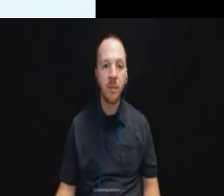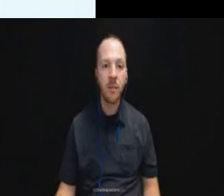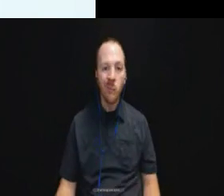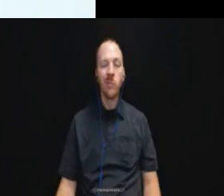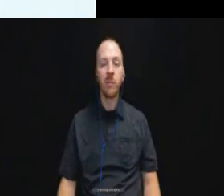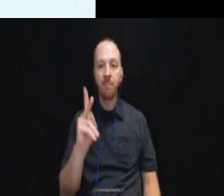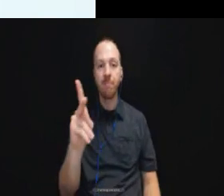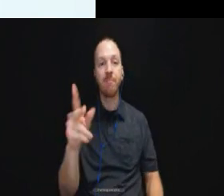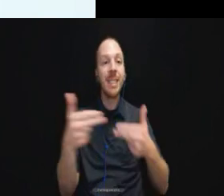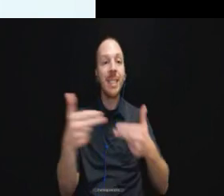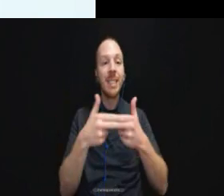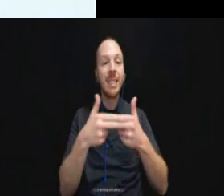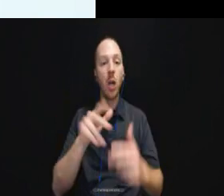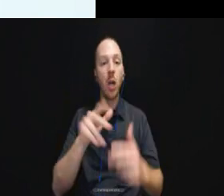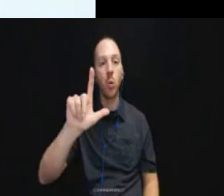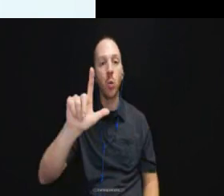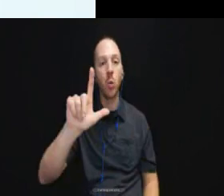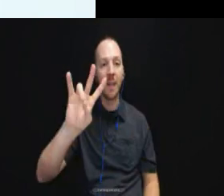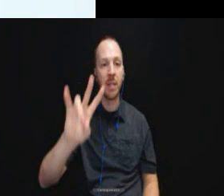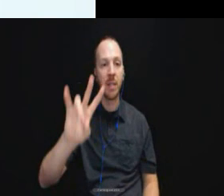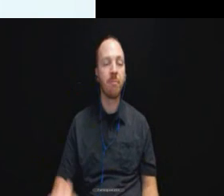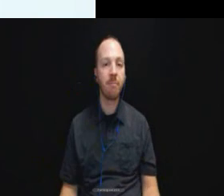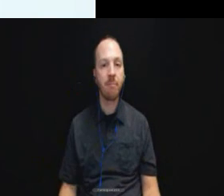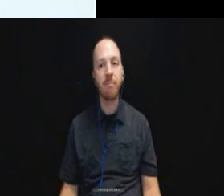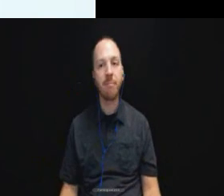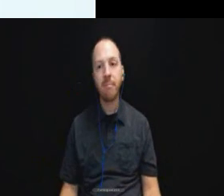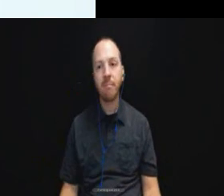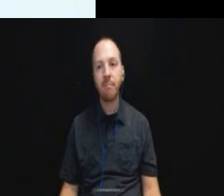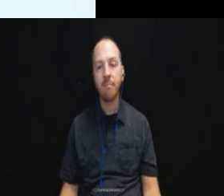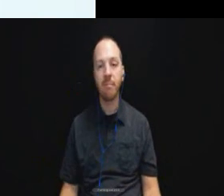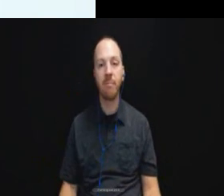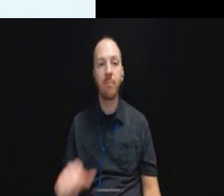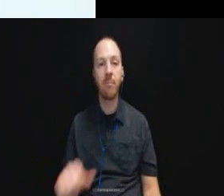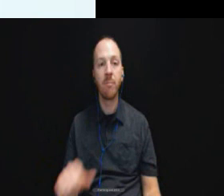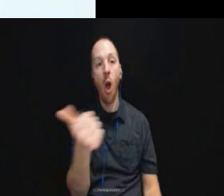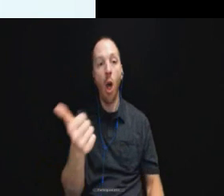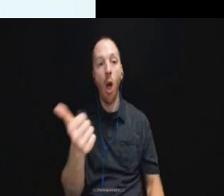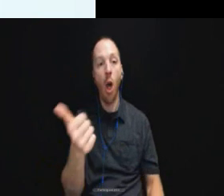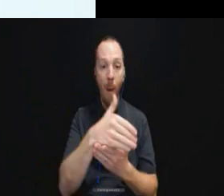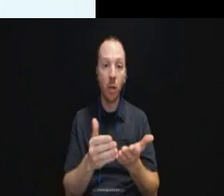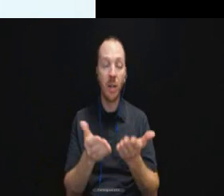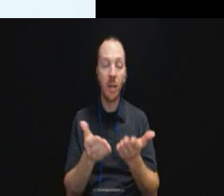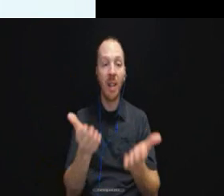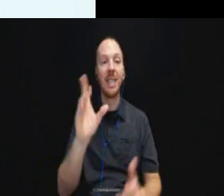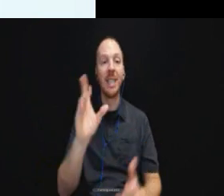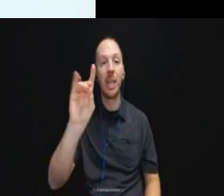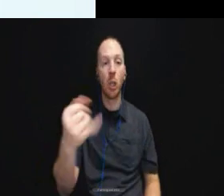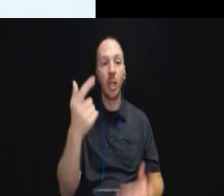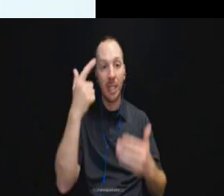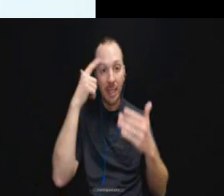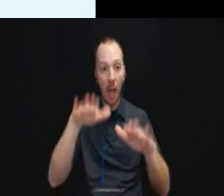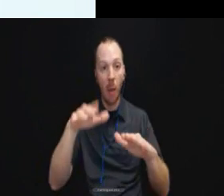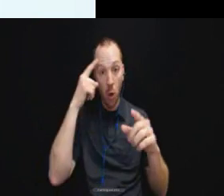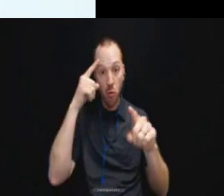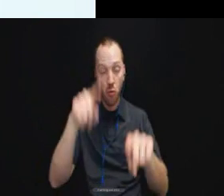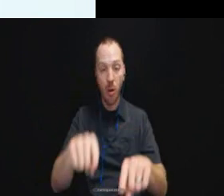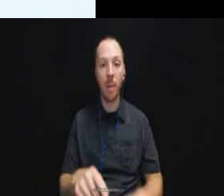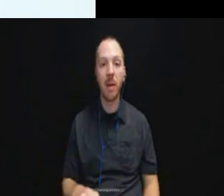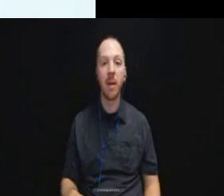Moving on to slide 27, other parts of this DOJ settlement agreement, the Philadelphia